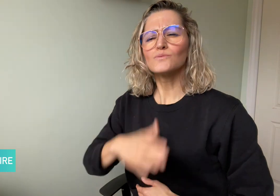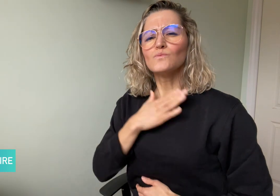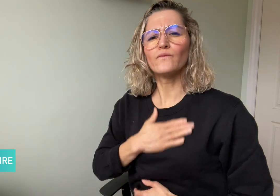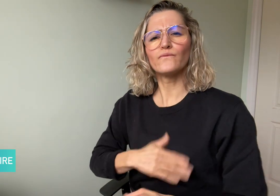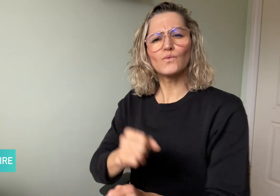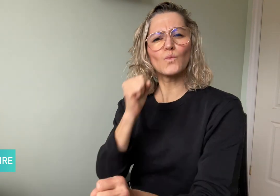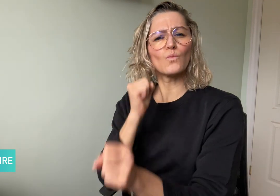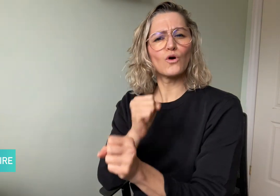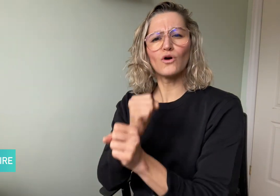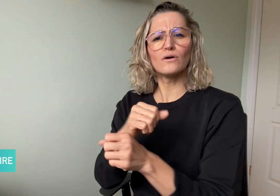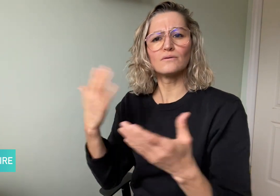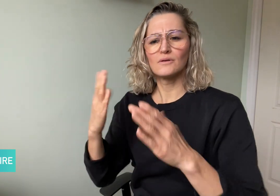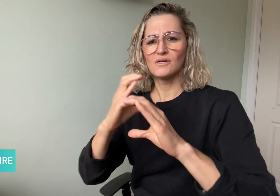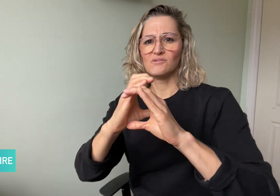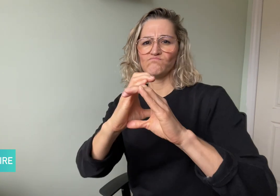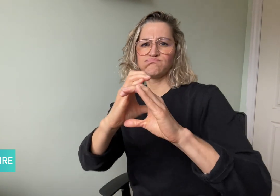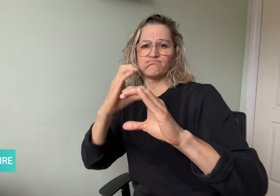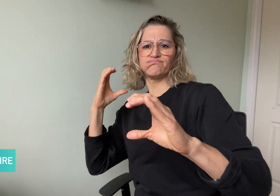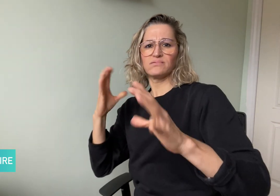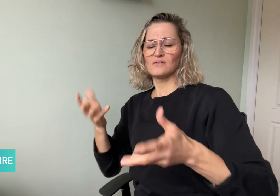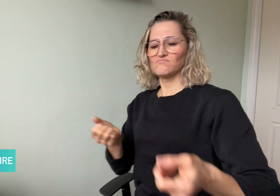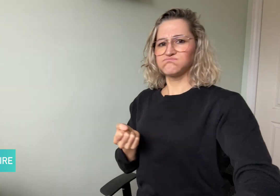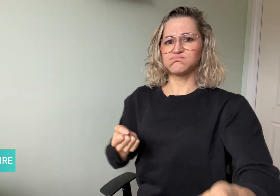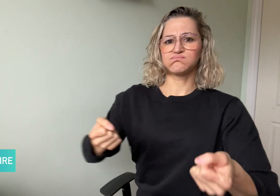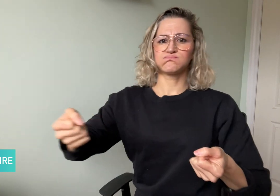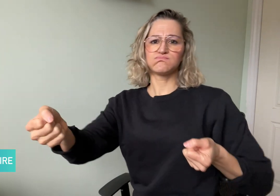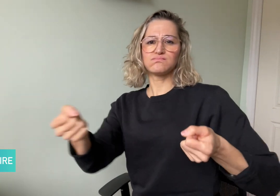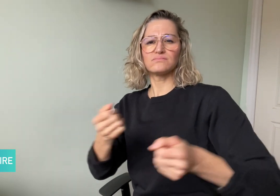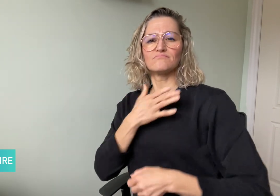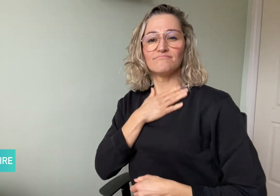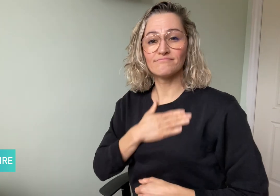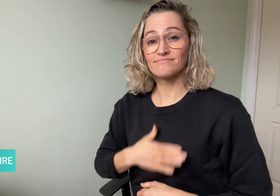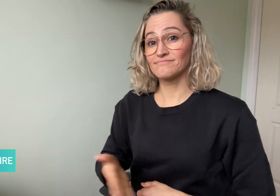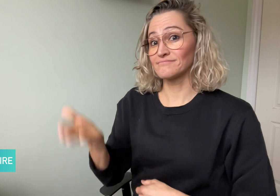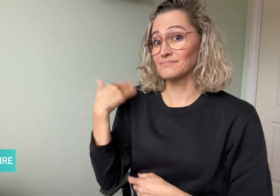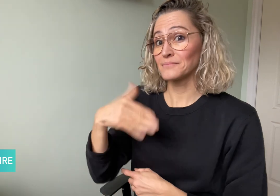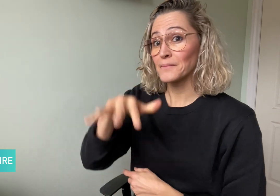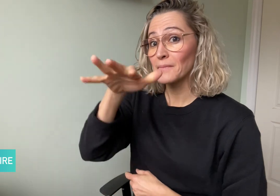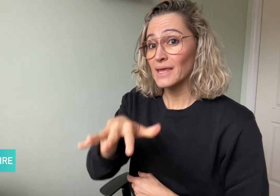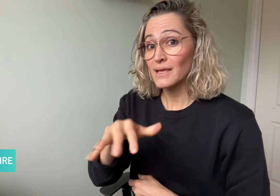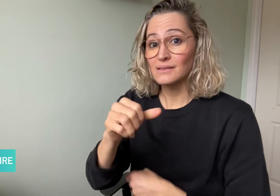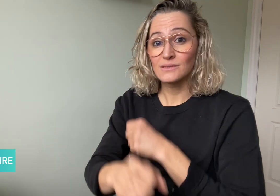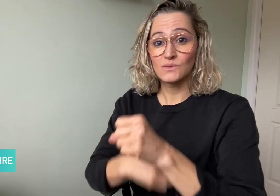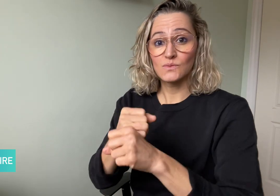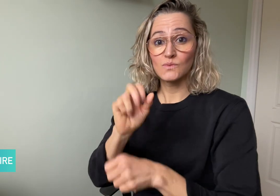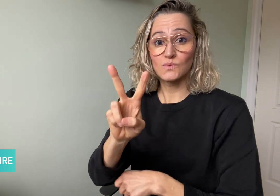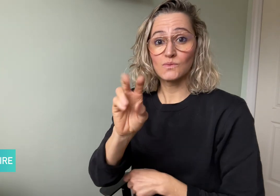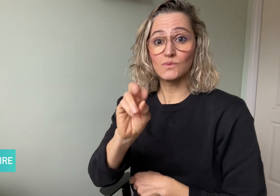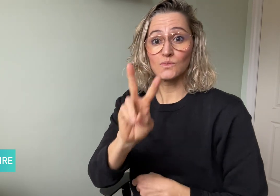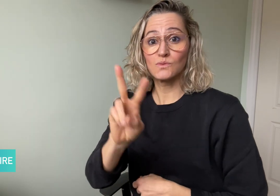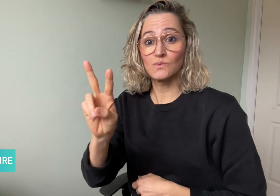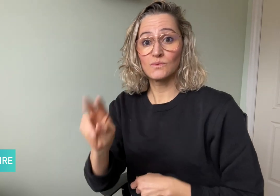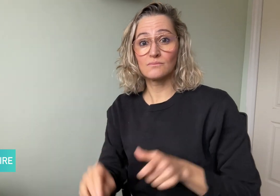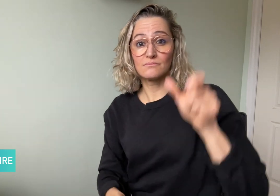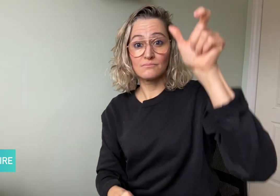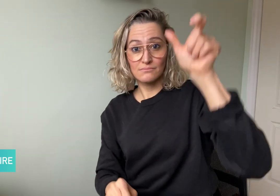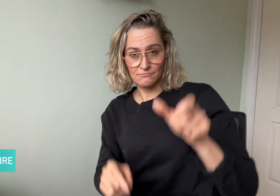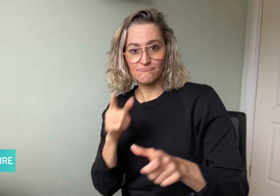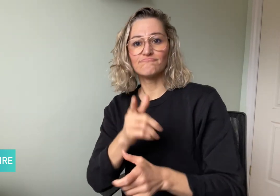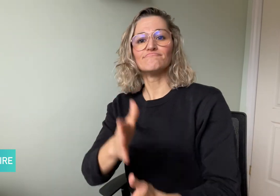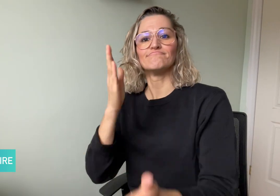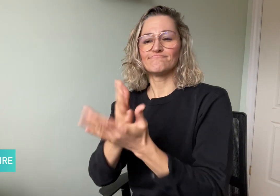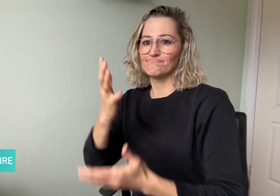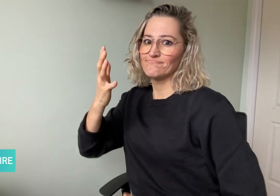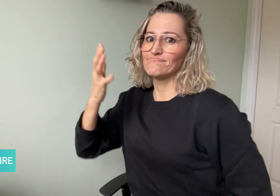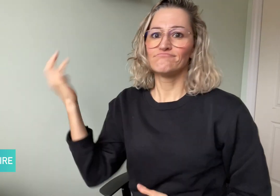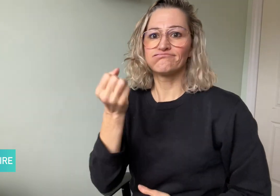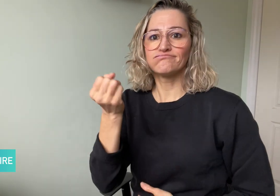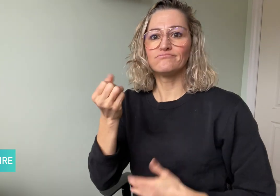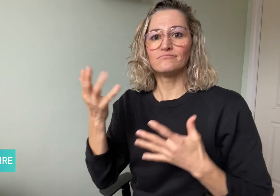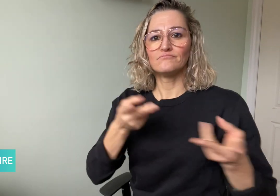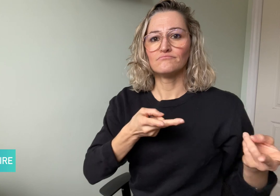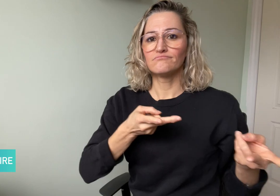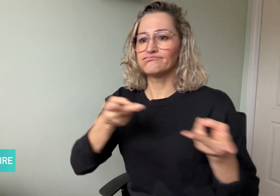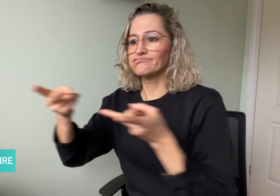In May 2022, they received their Commercial Driver's License (CDL)